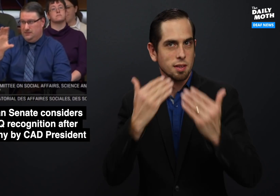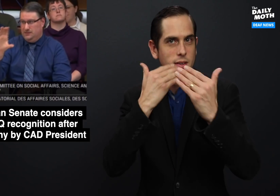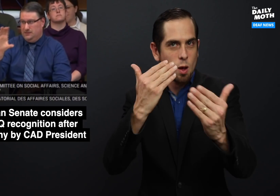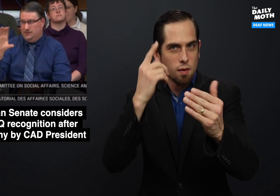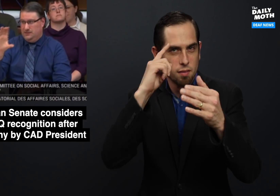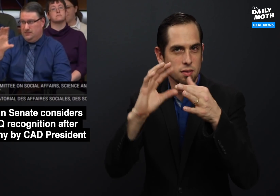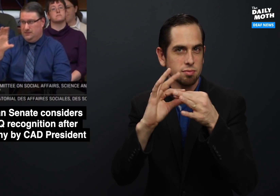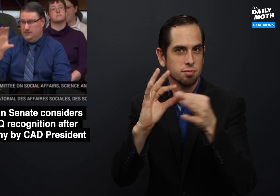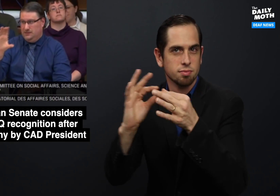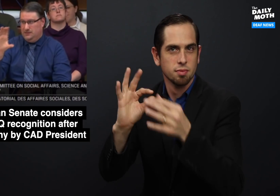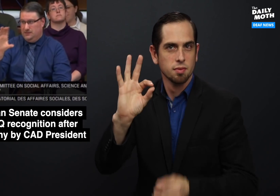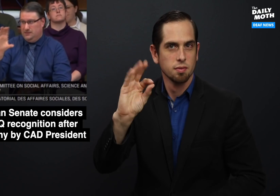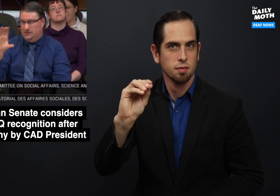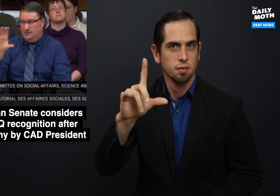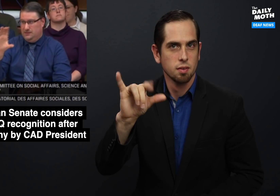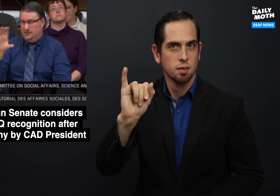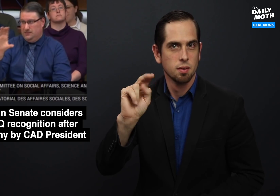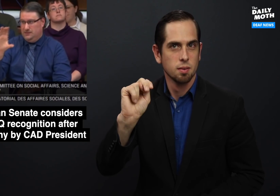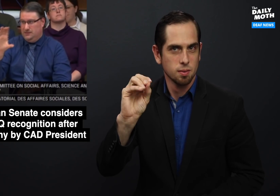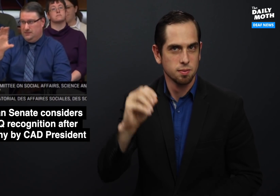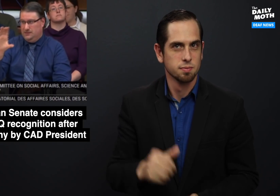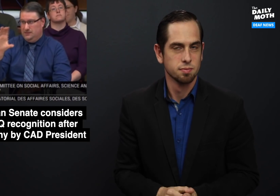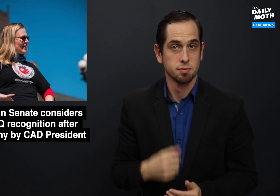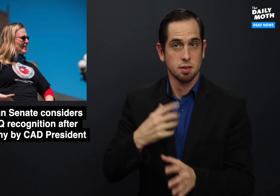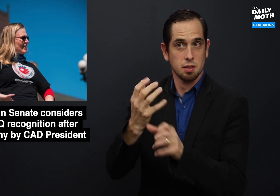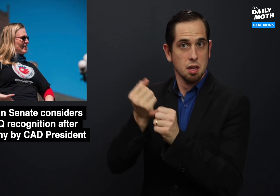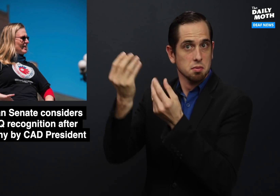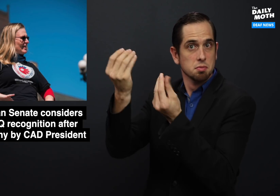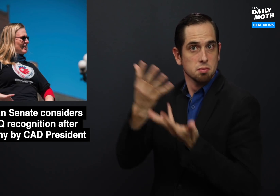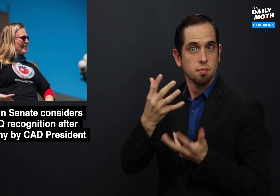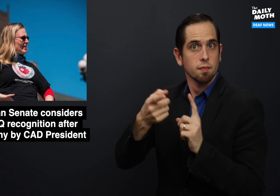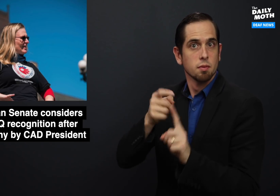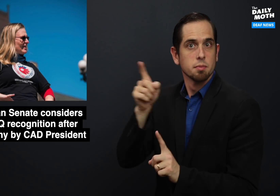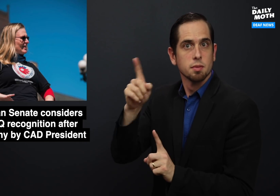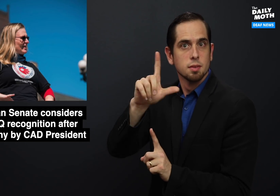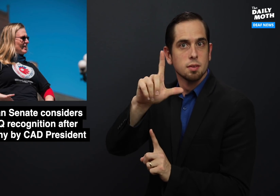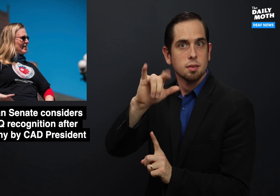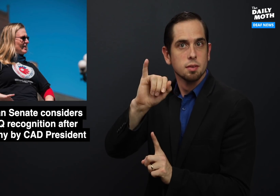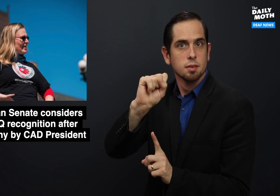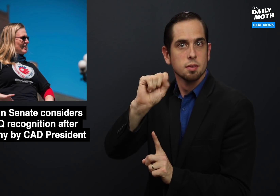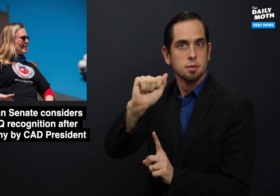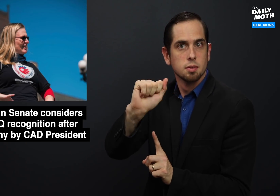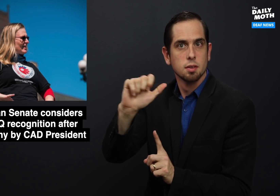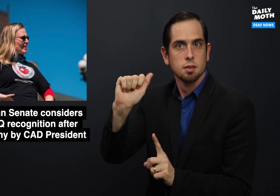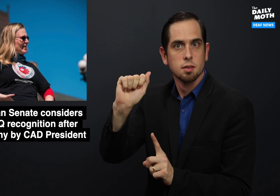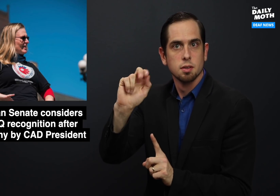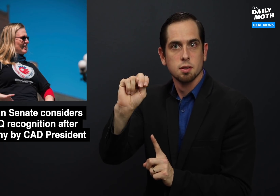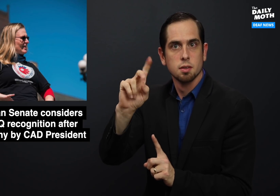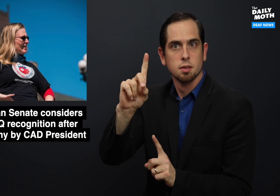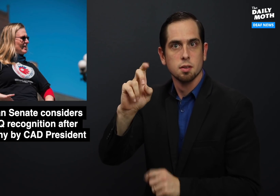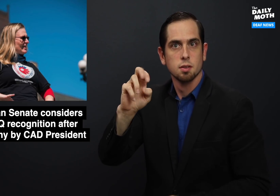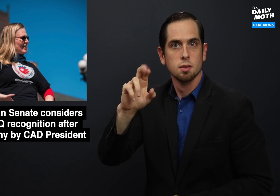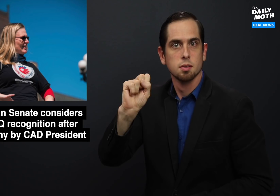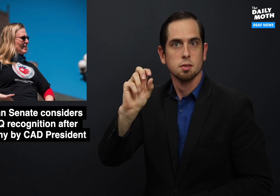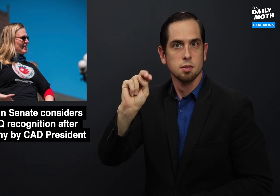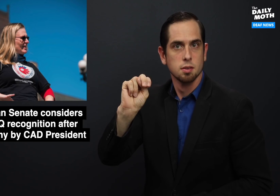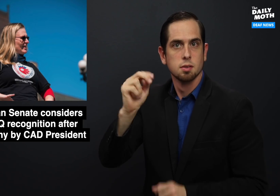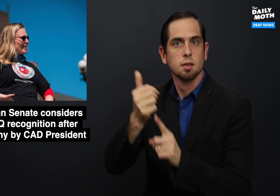Thank you for sharing, Folino. I got information from Lisa Anderson,